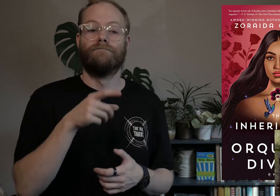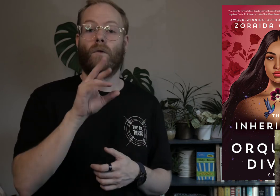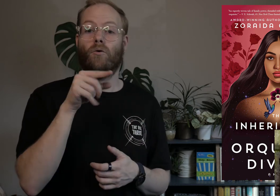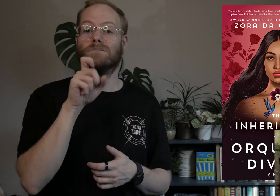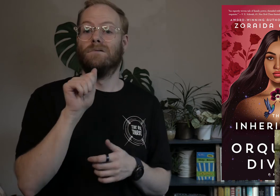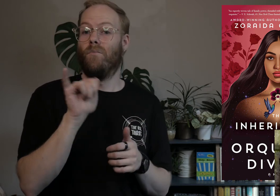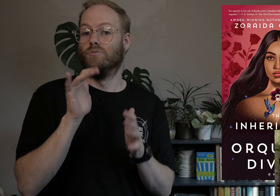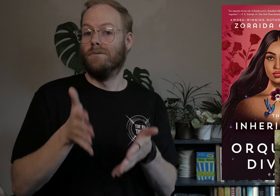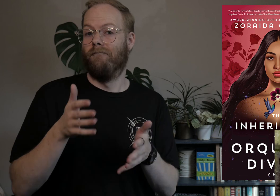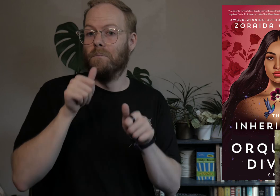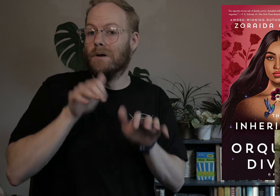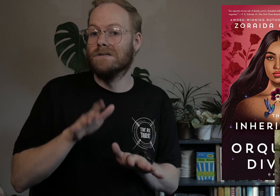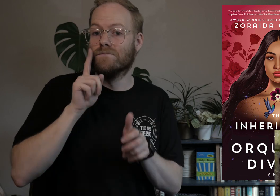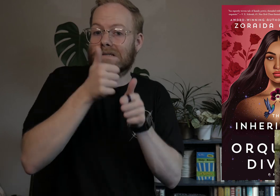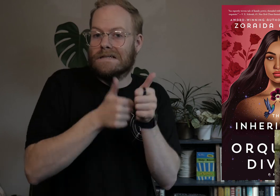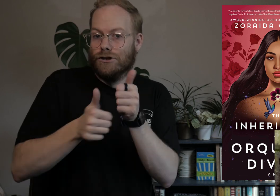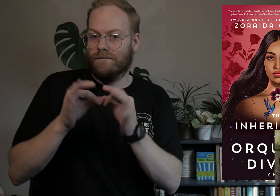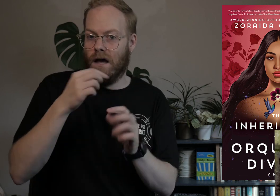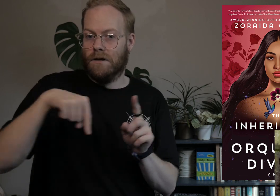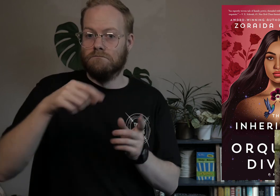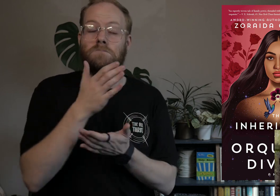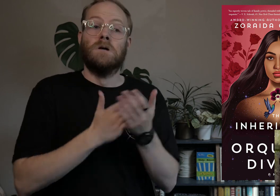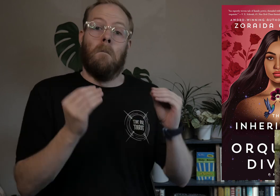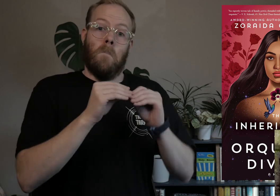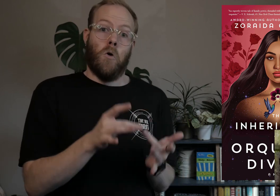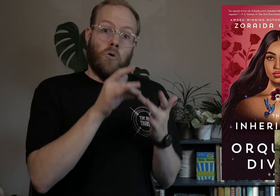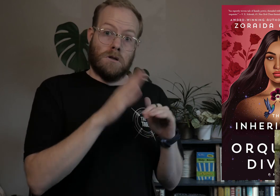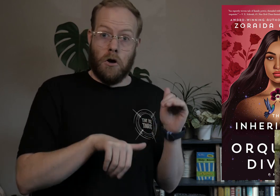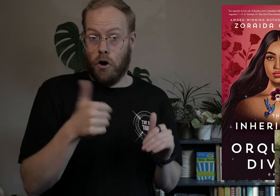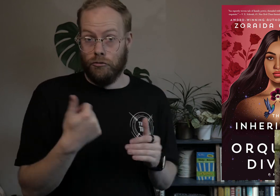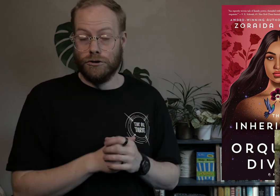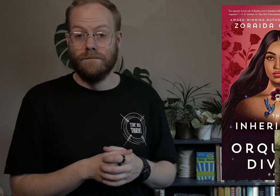Orquídea also left behind blessings for each of her family, some more unique than others,